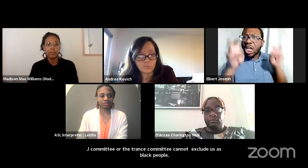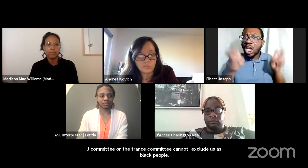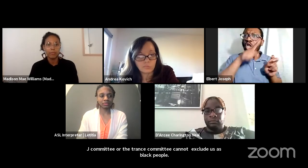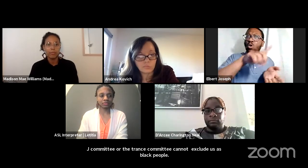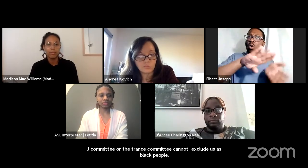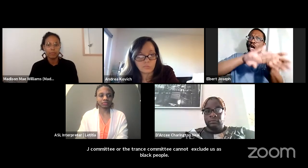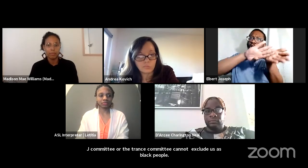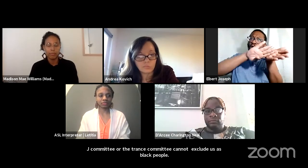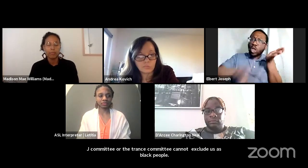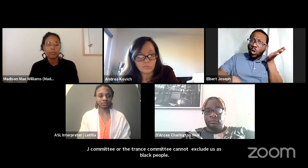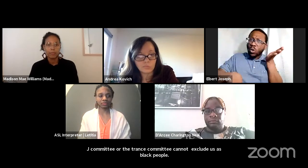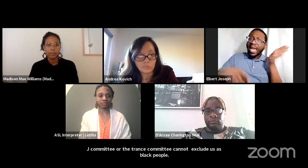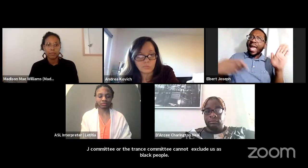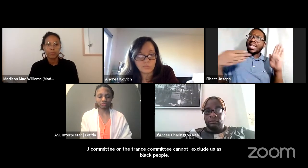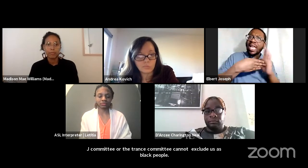So I'm with you D'Arcee.